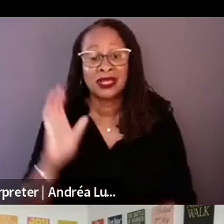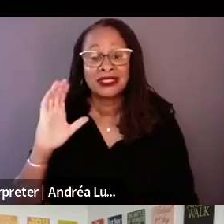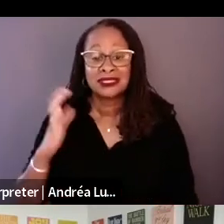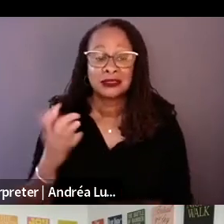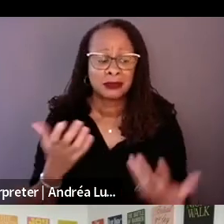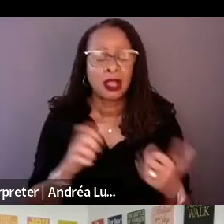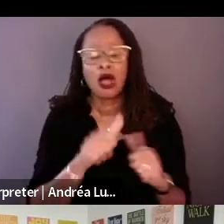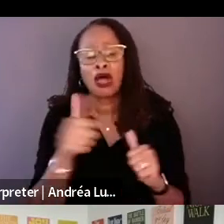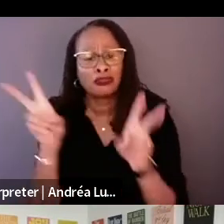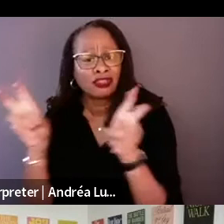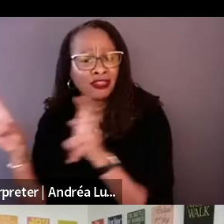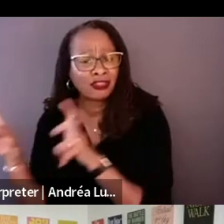play.